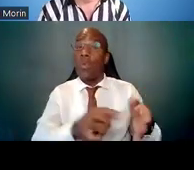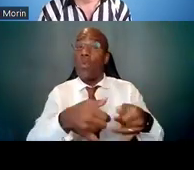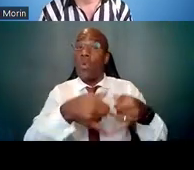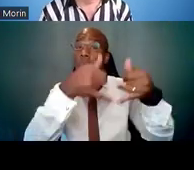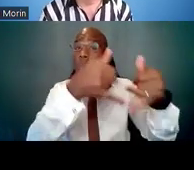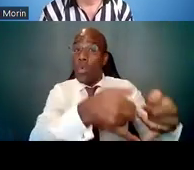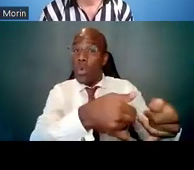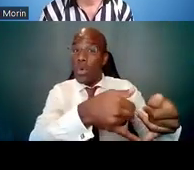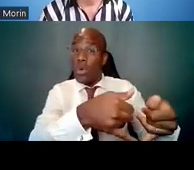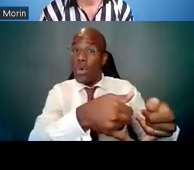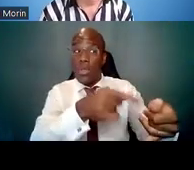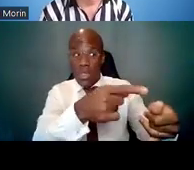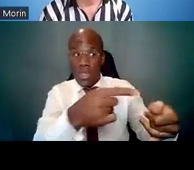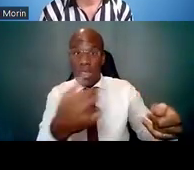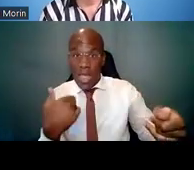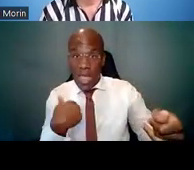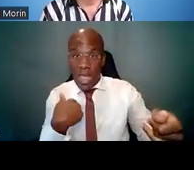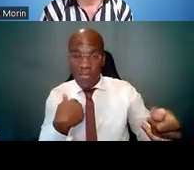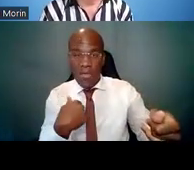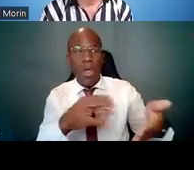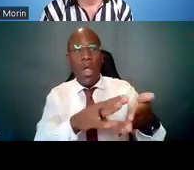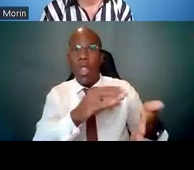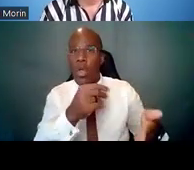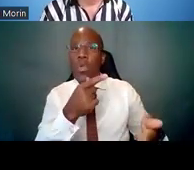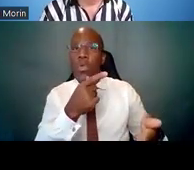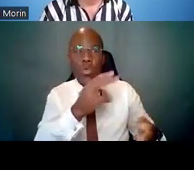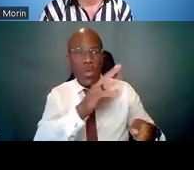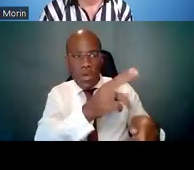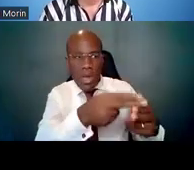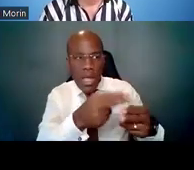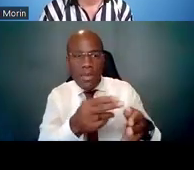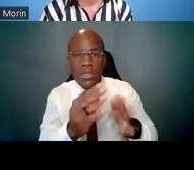And lastly, you can find out the names of individuals